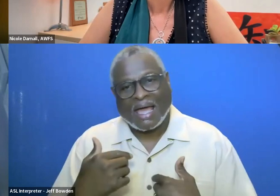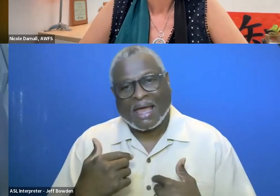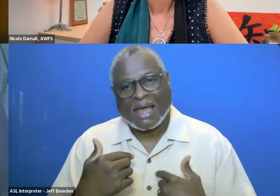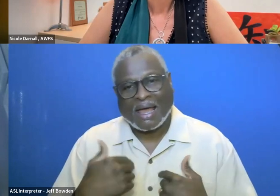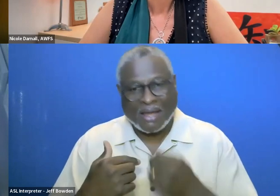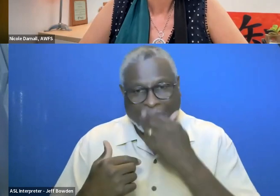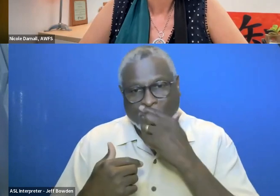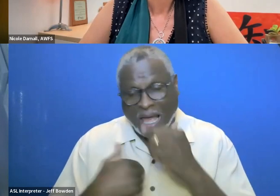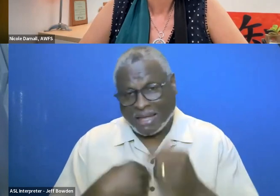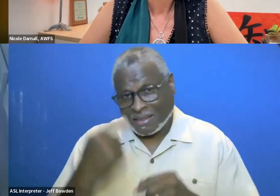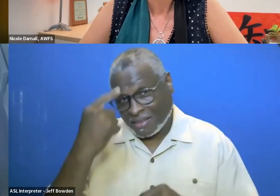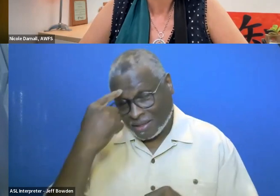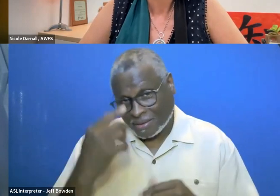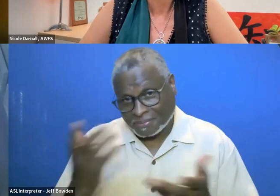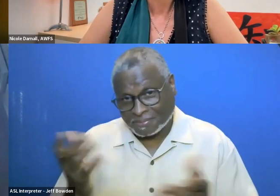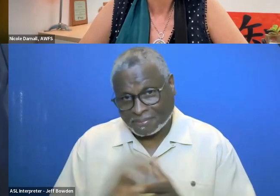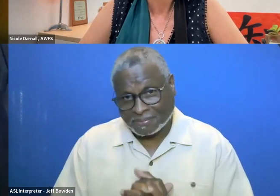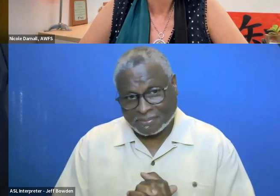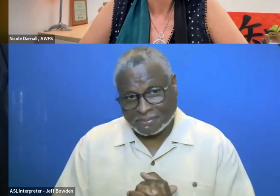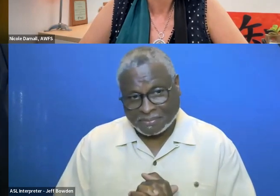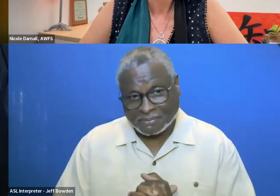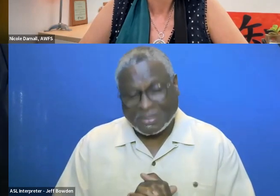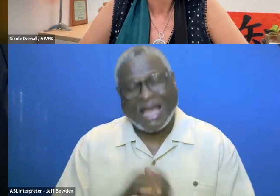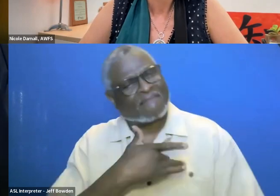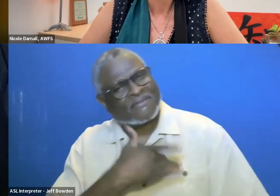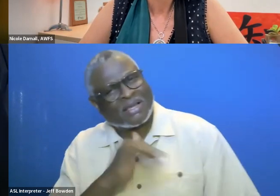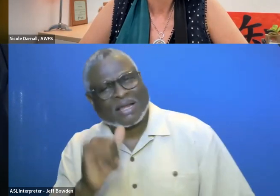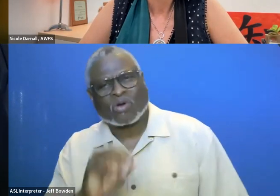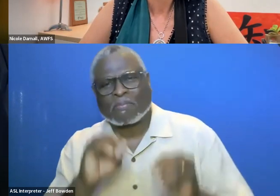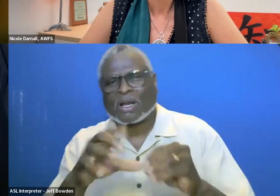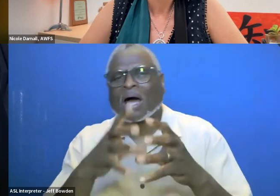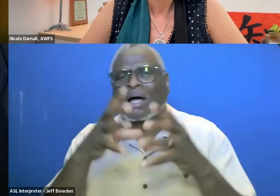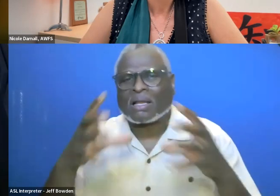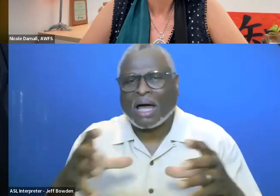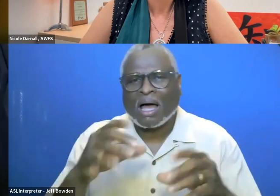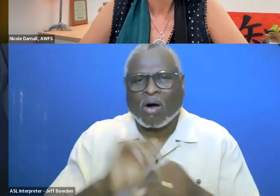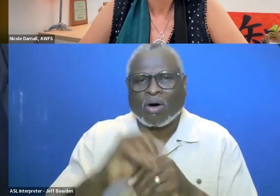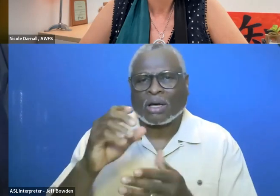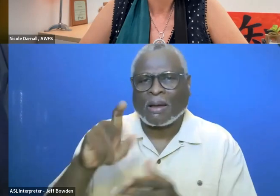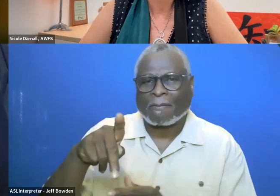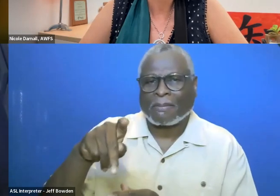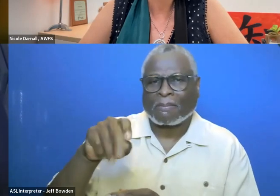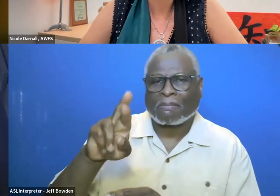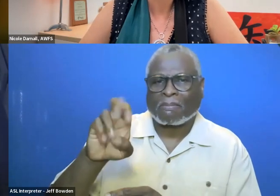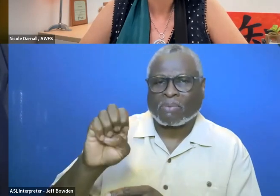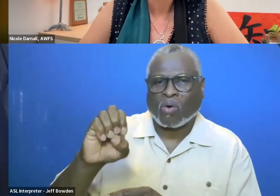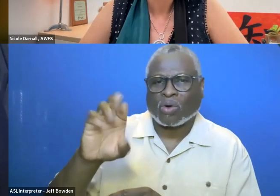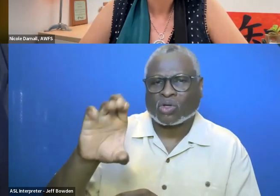I just feel like we are putting a lot on the procurement people.